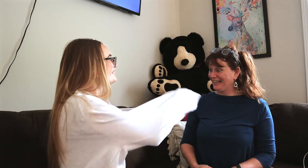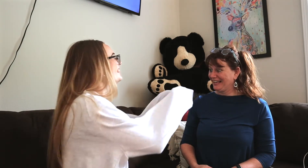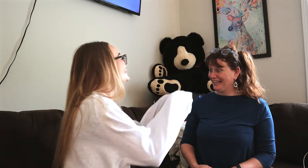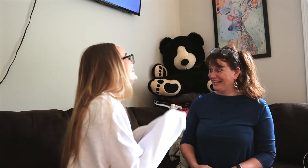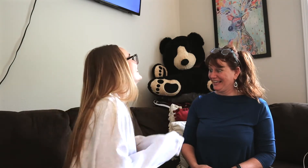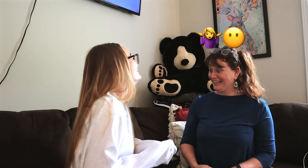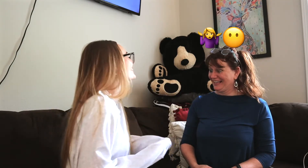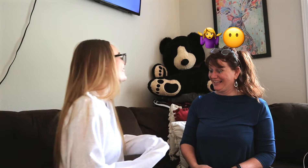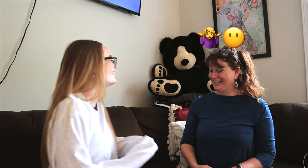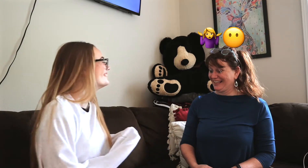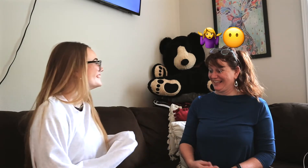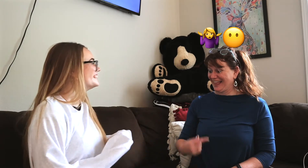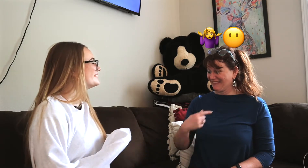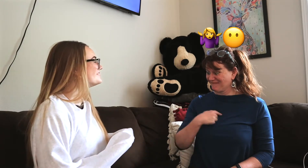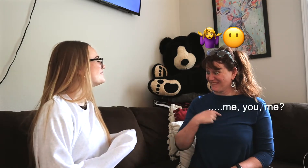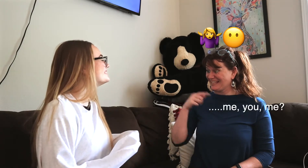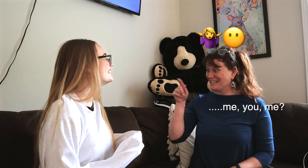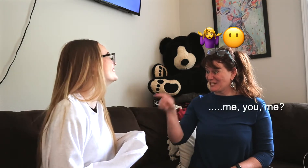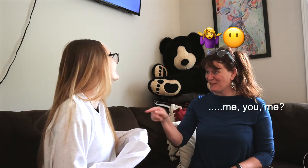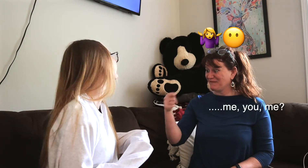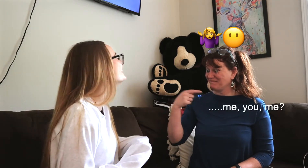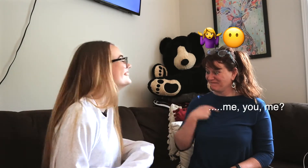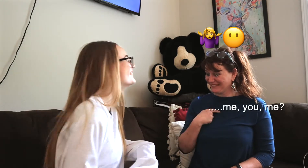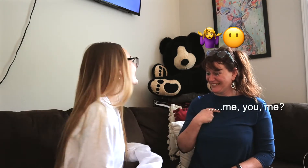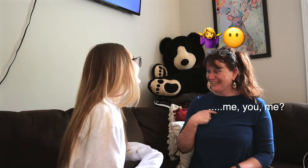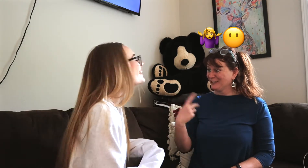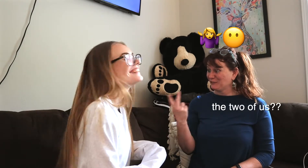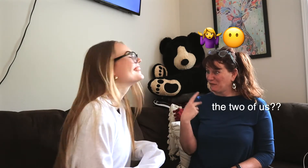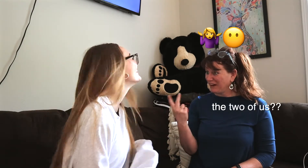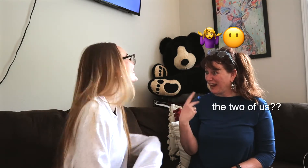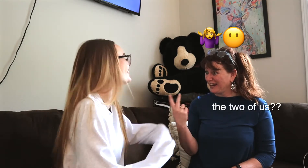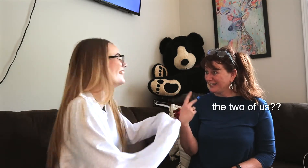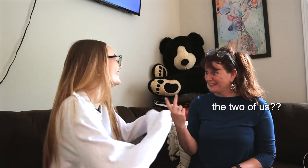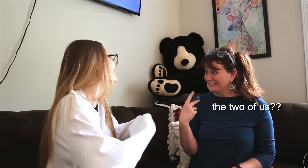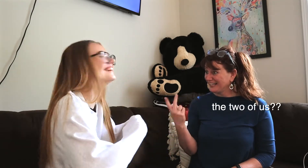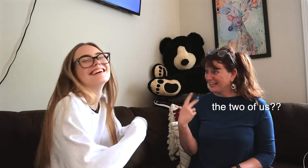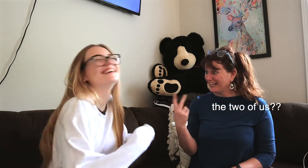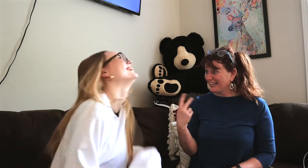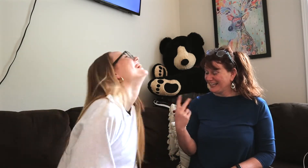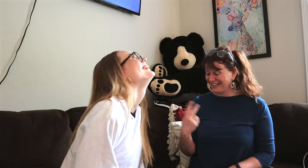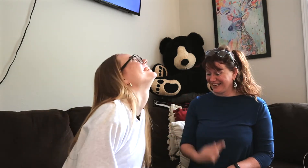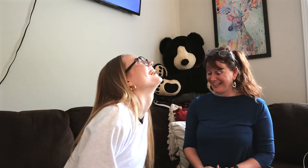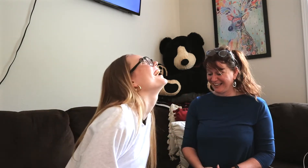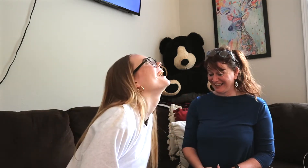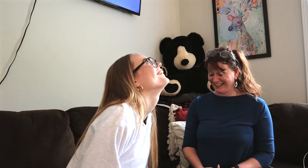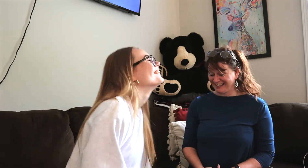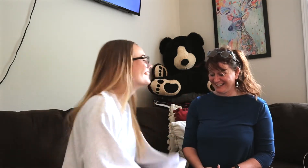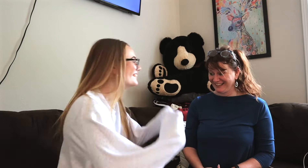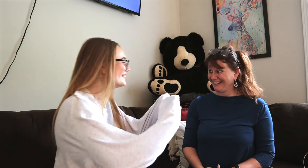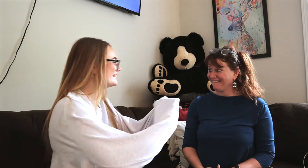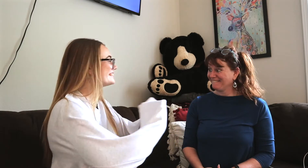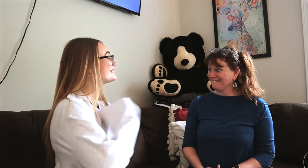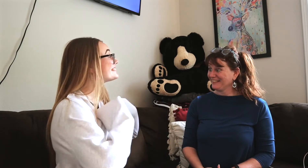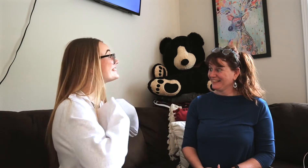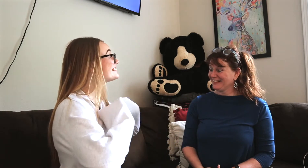*laughing* no!